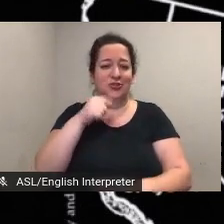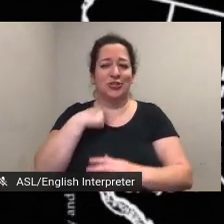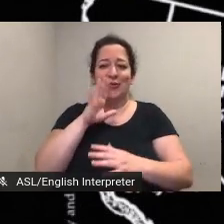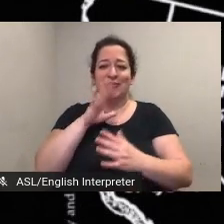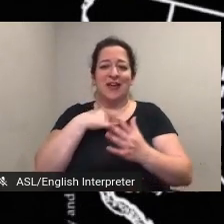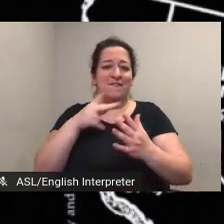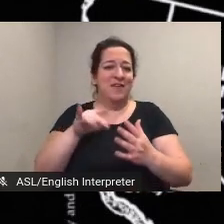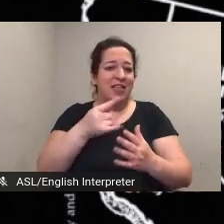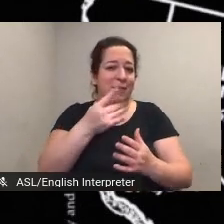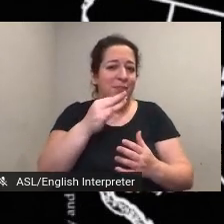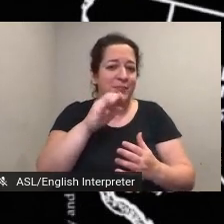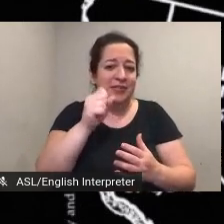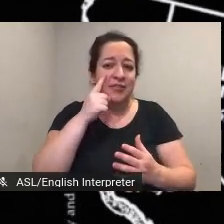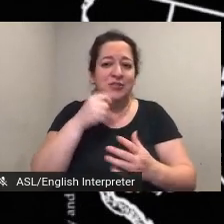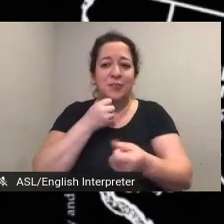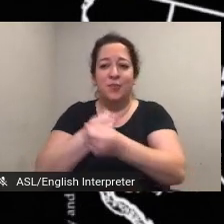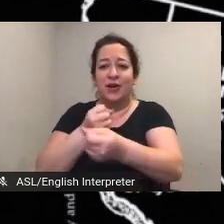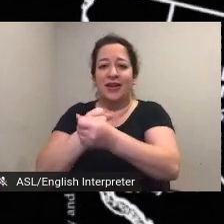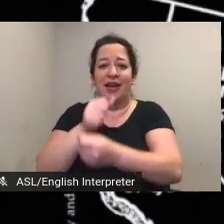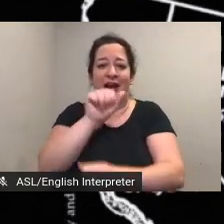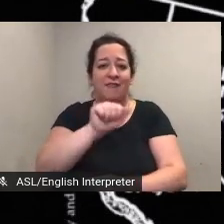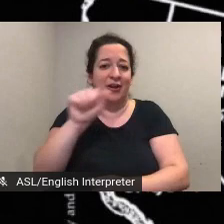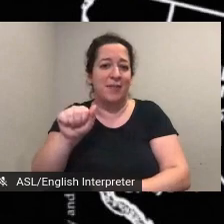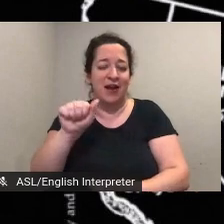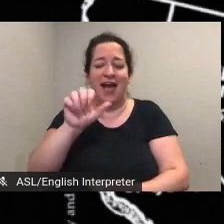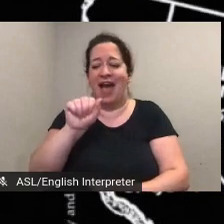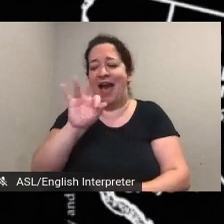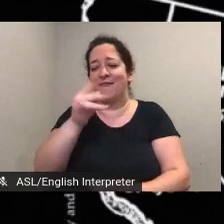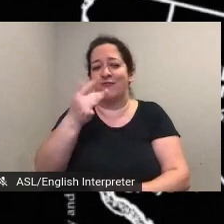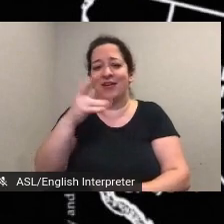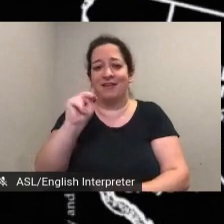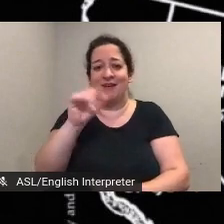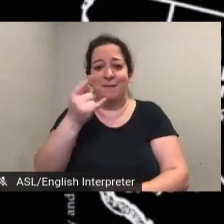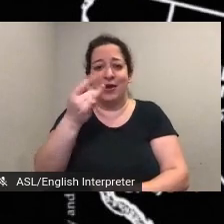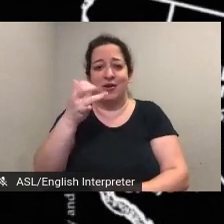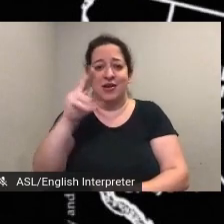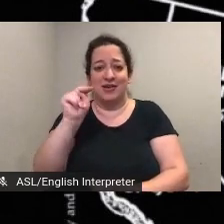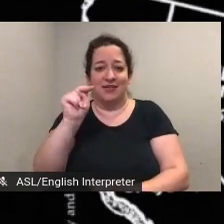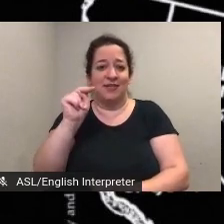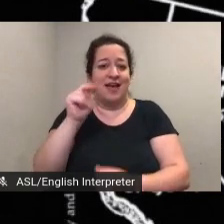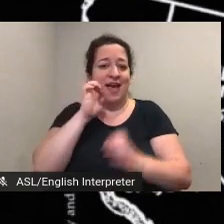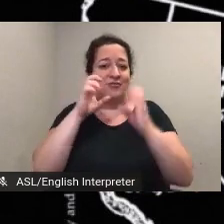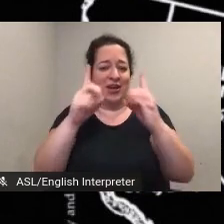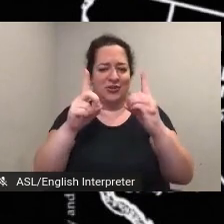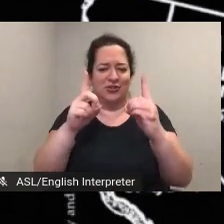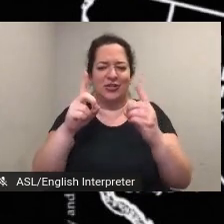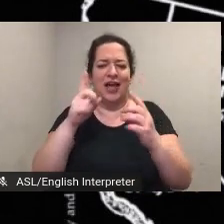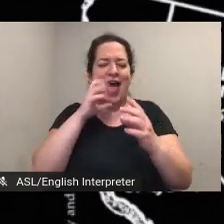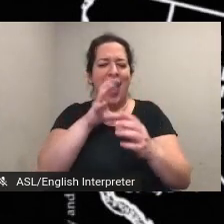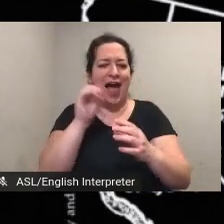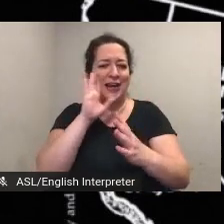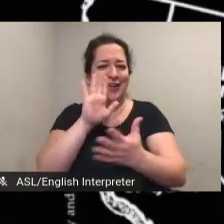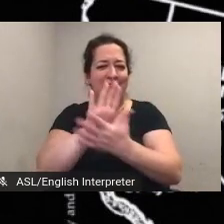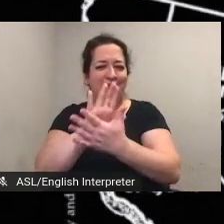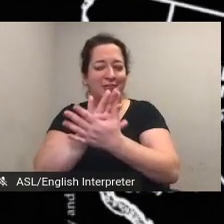african-american education and opened her own school she's a great example of how suffragists were very active in the